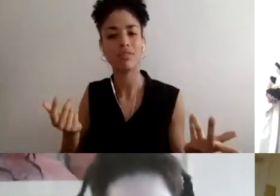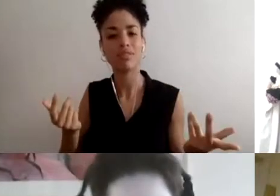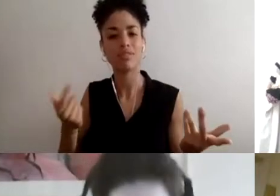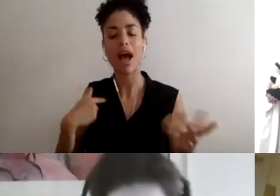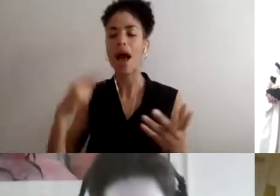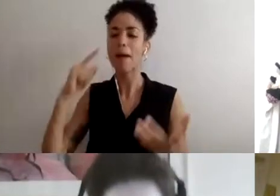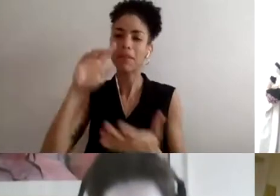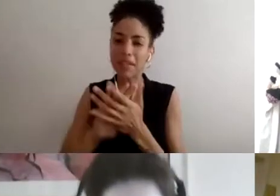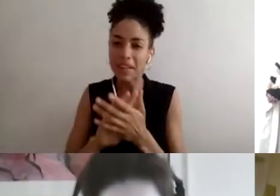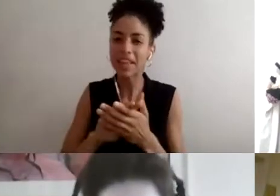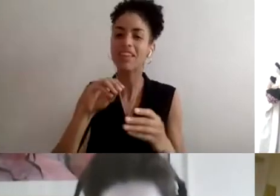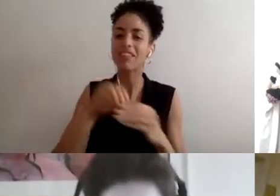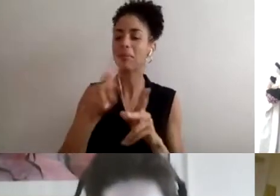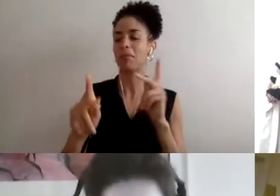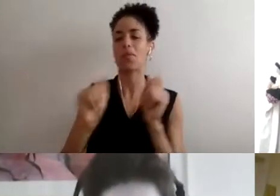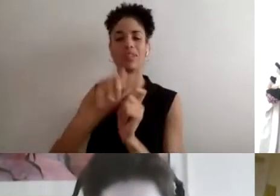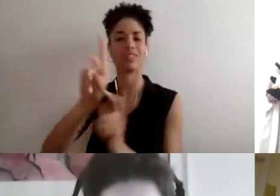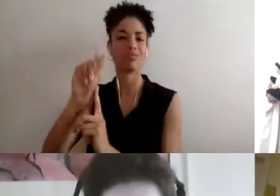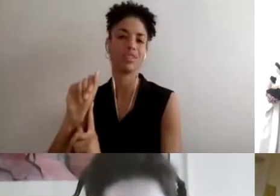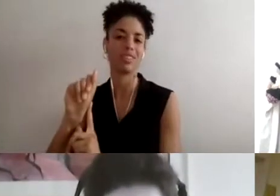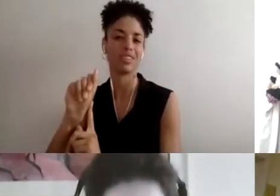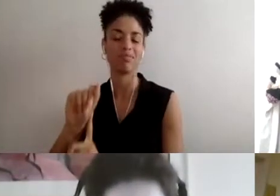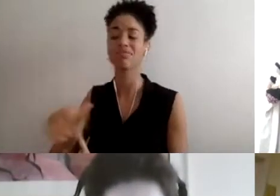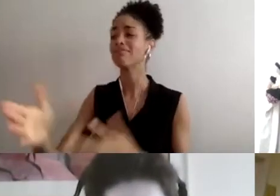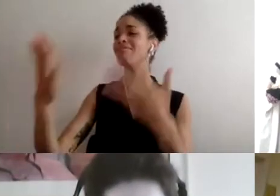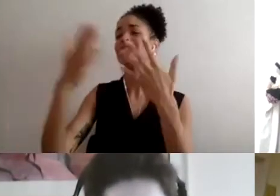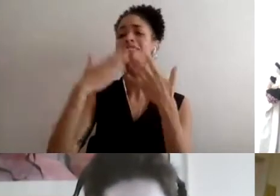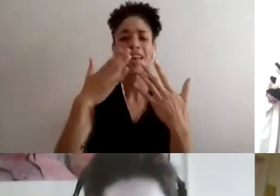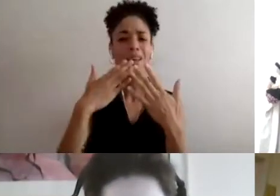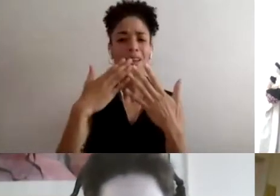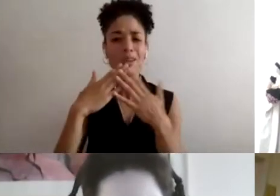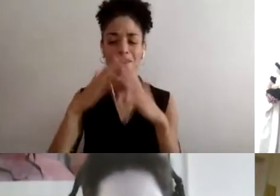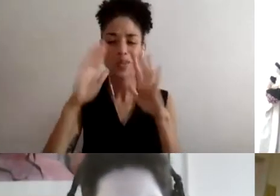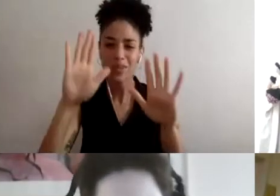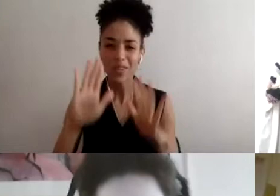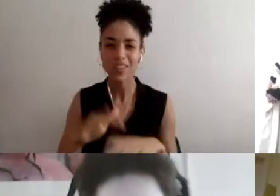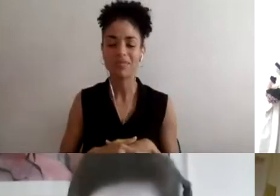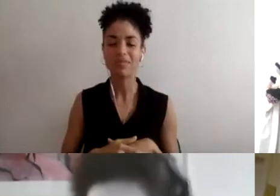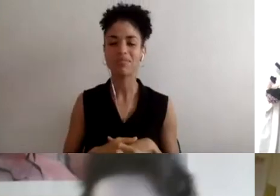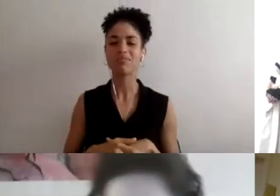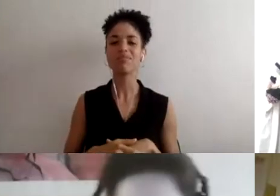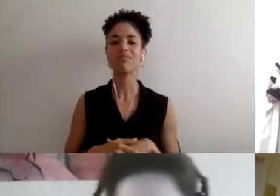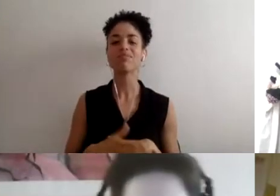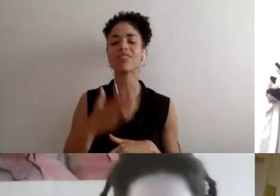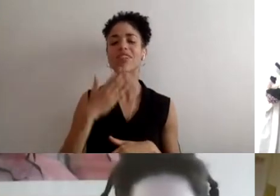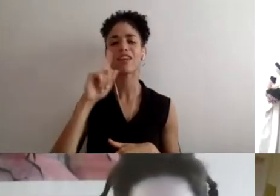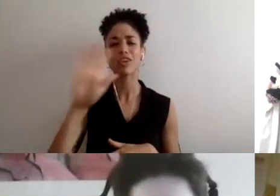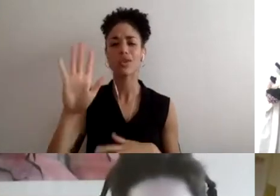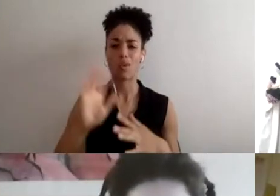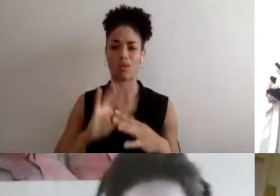Wonderful. Thank You Russell and thank you all of you for your words on that.